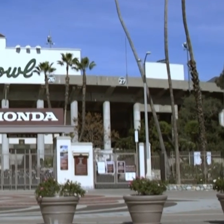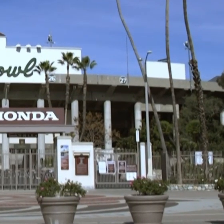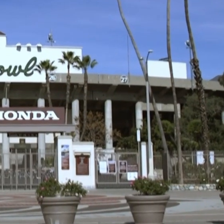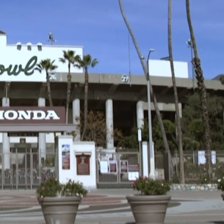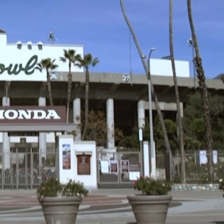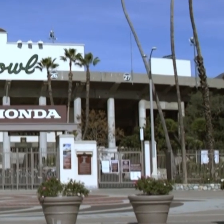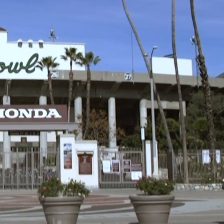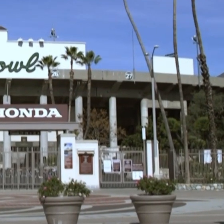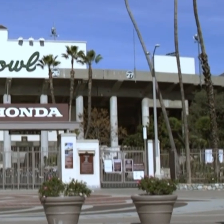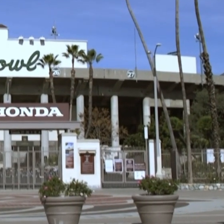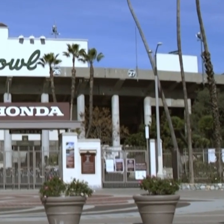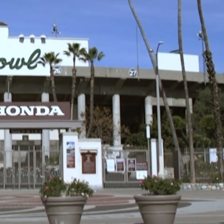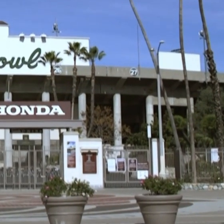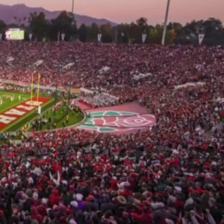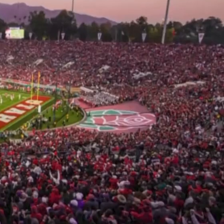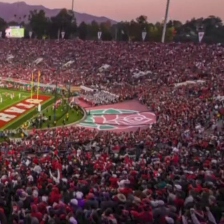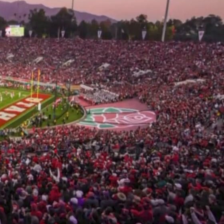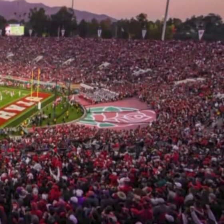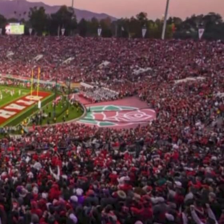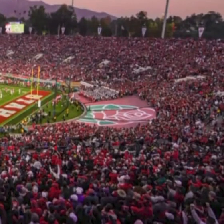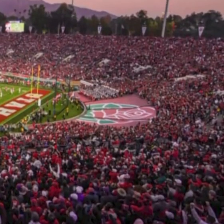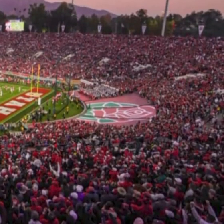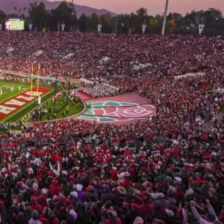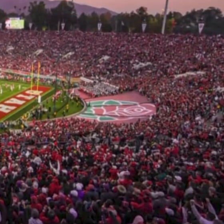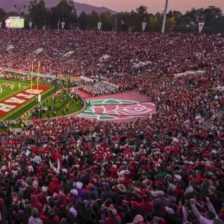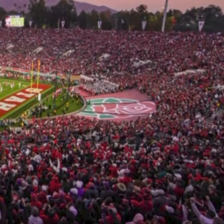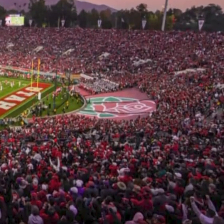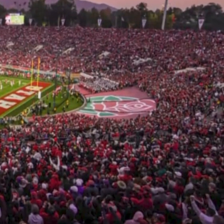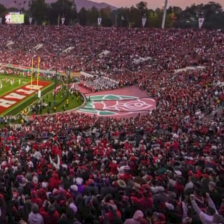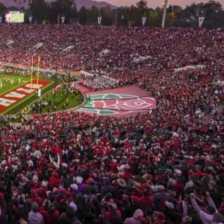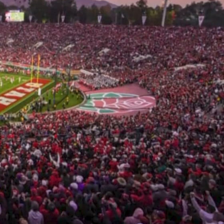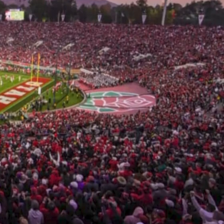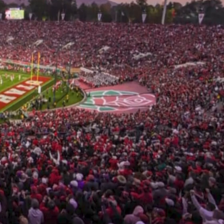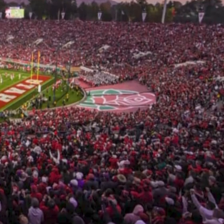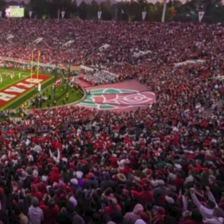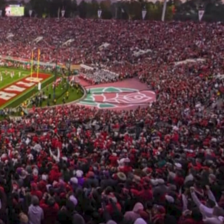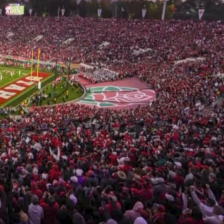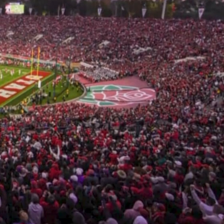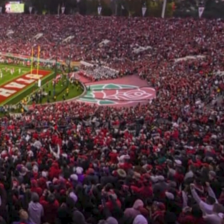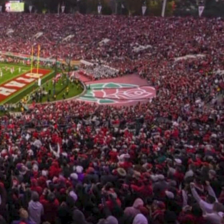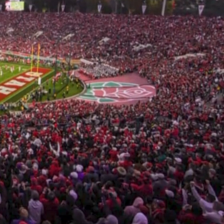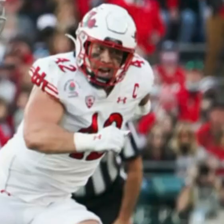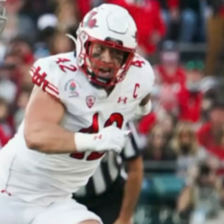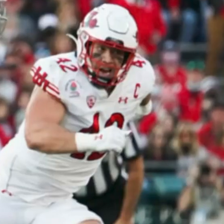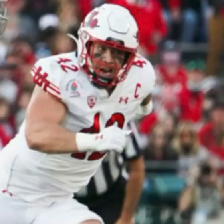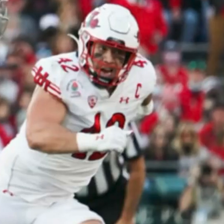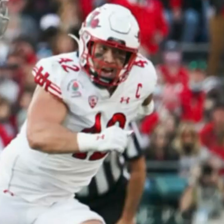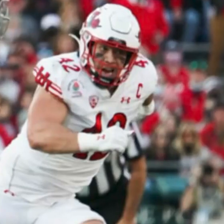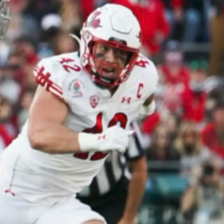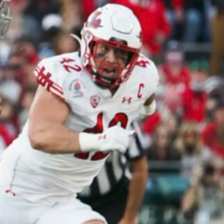the iconic rose bowl stadium witnessed a thrilling athletic matchup between ohio